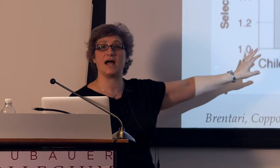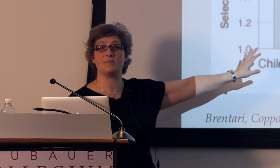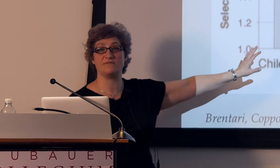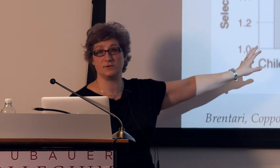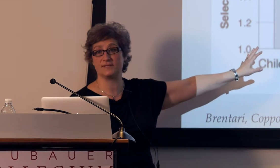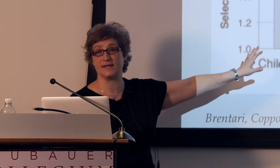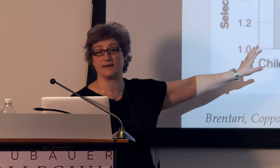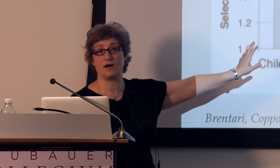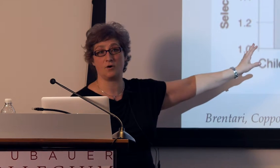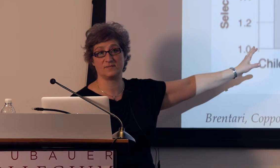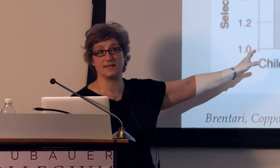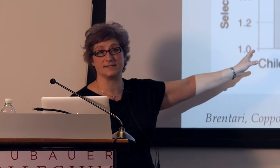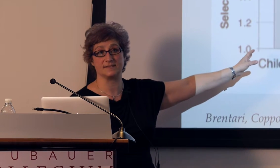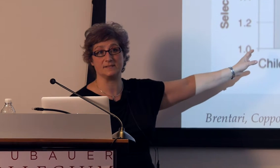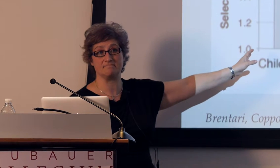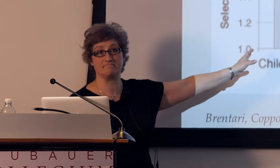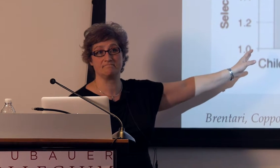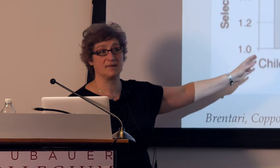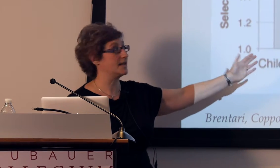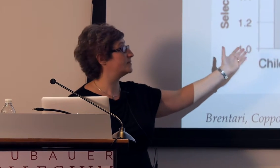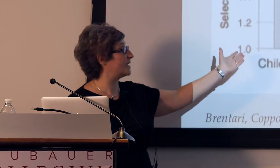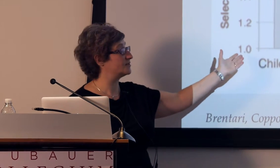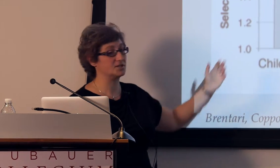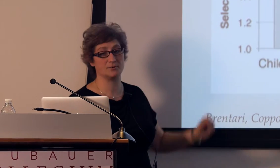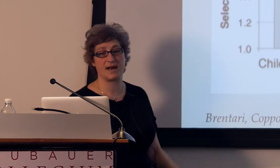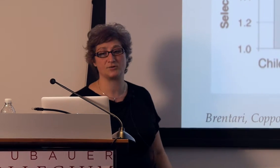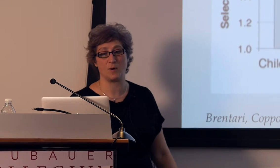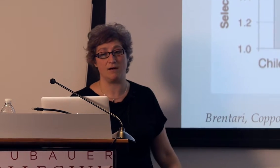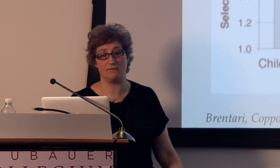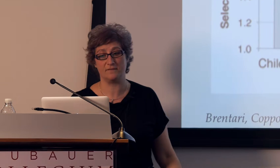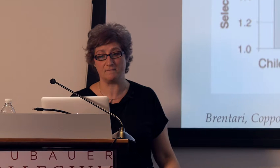of using a homesign system, he was able to do it at 12.